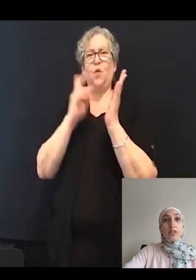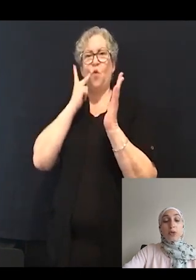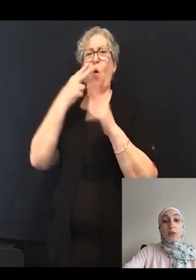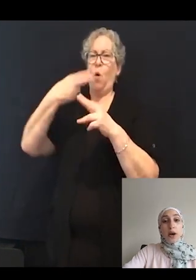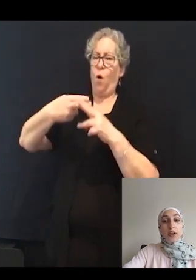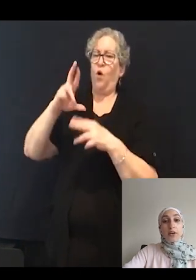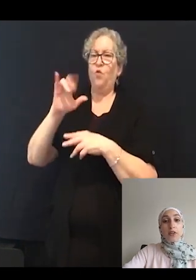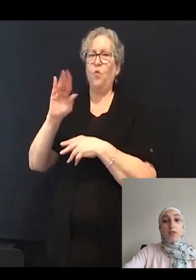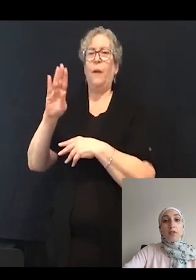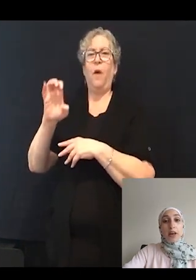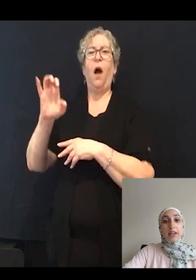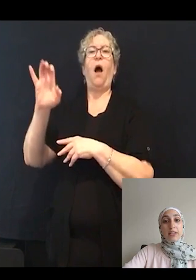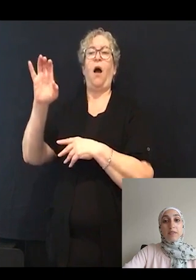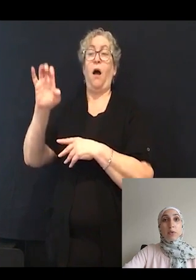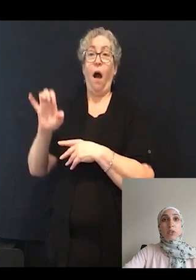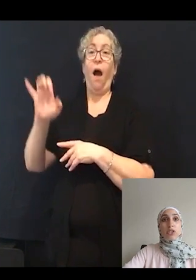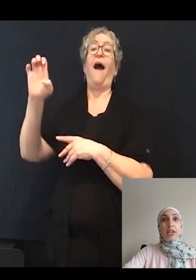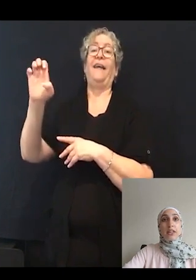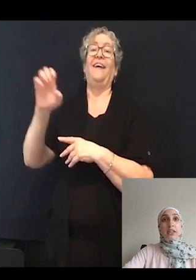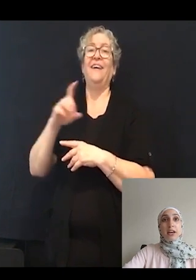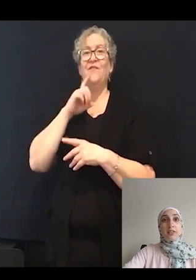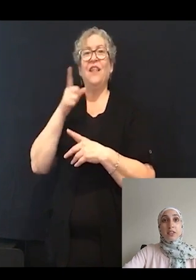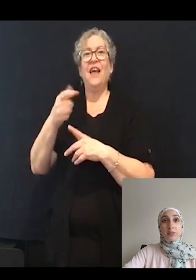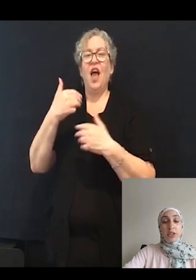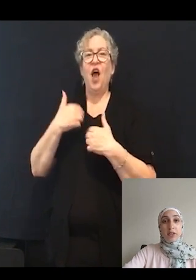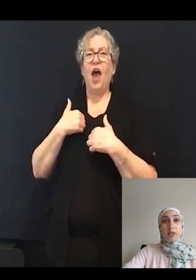is required for L-type voltage-gated calcium channels